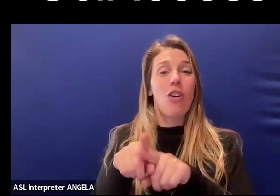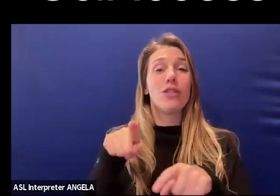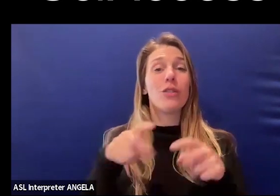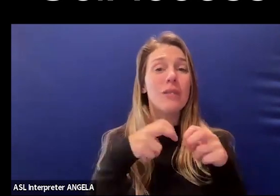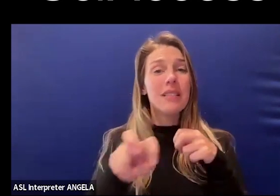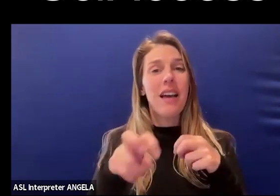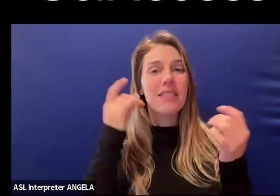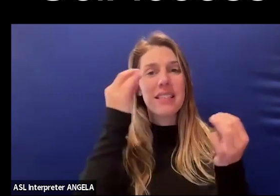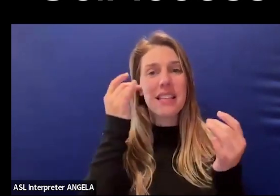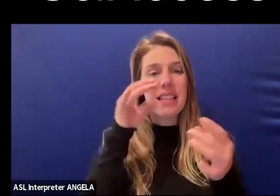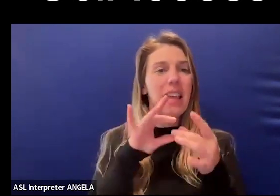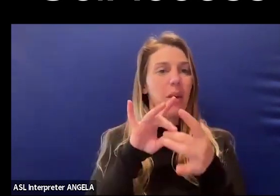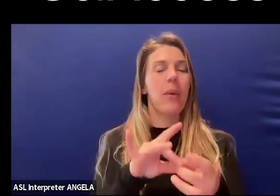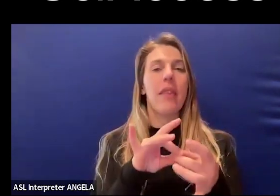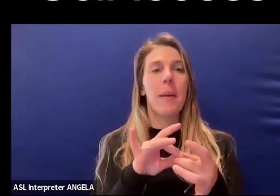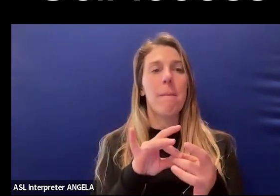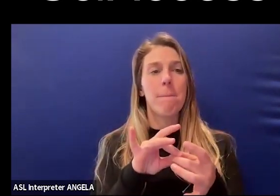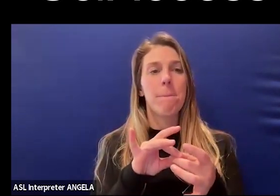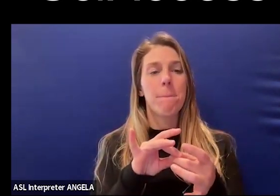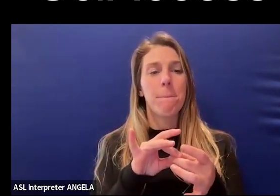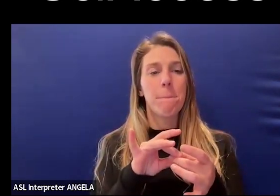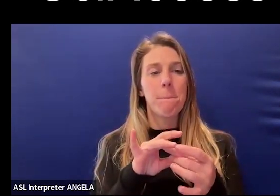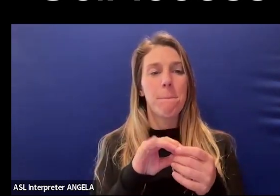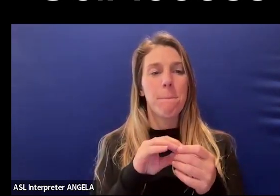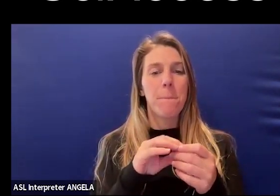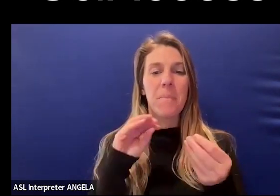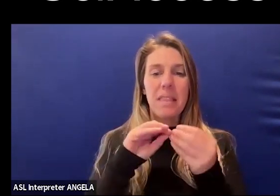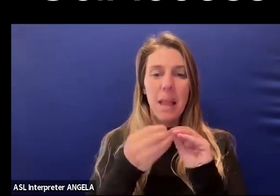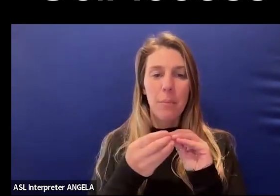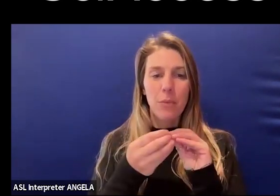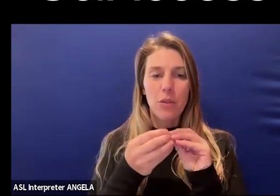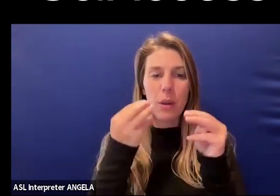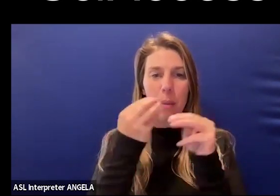to think around numbers of mathematicians